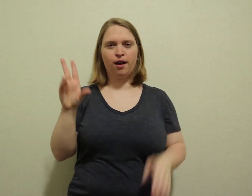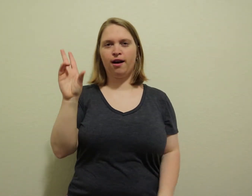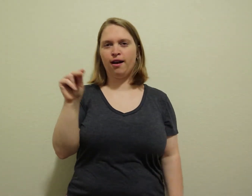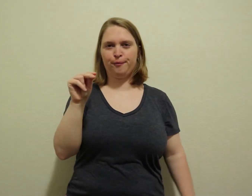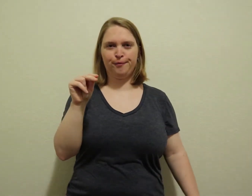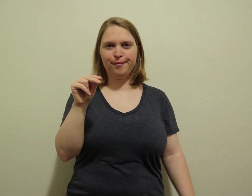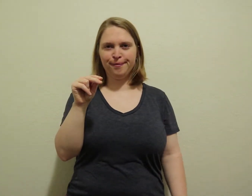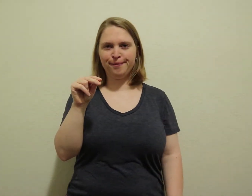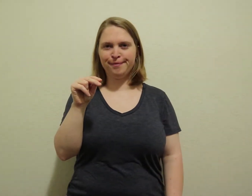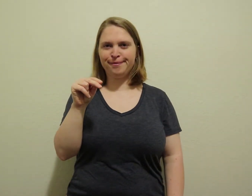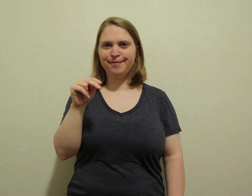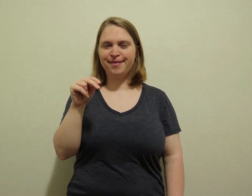No